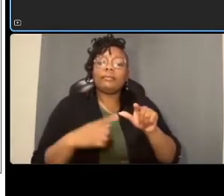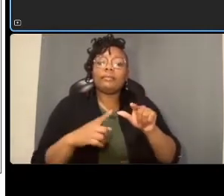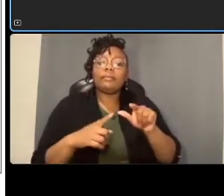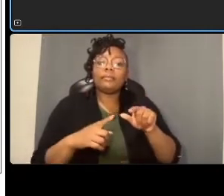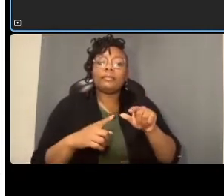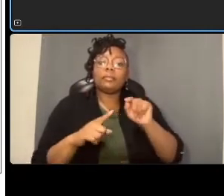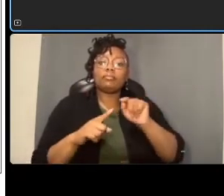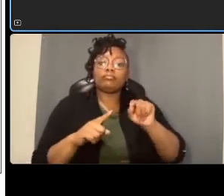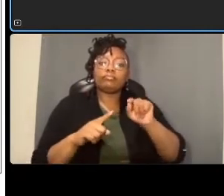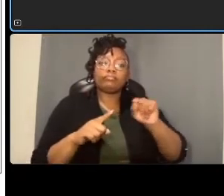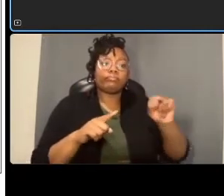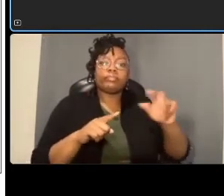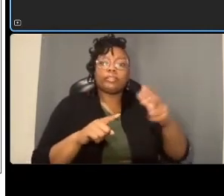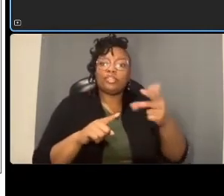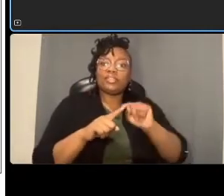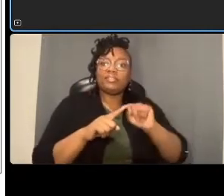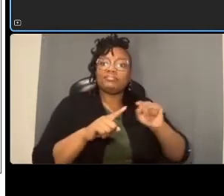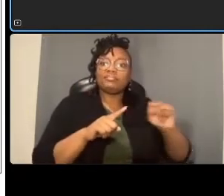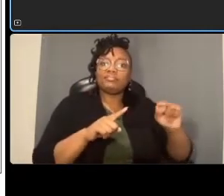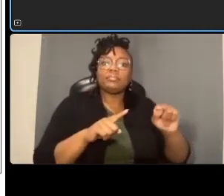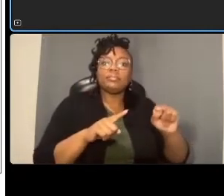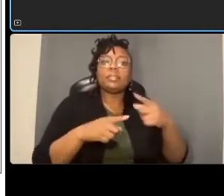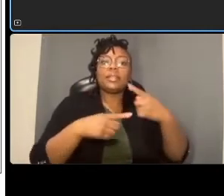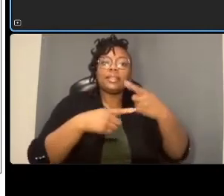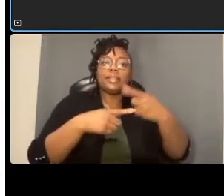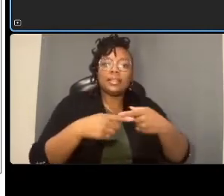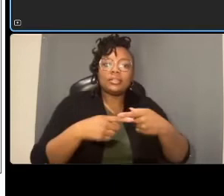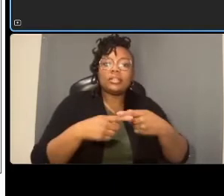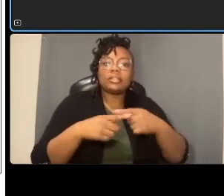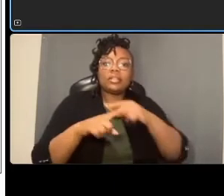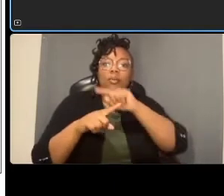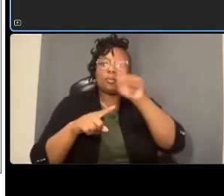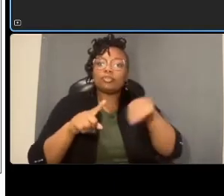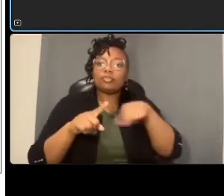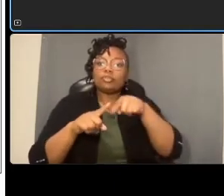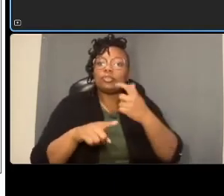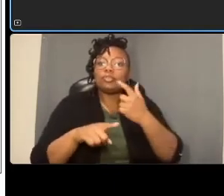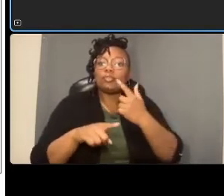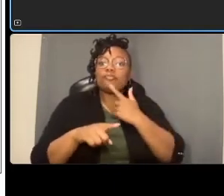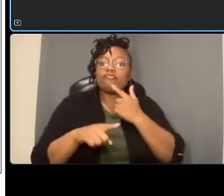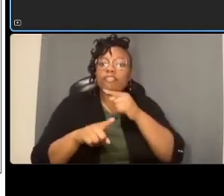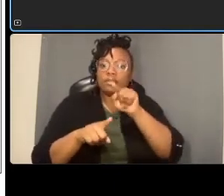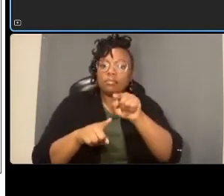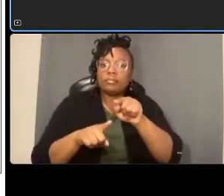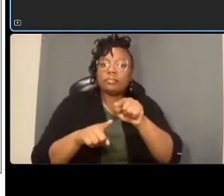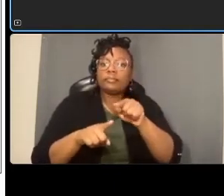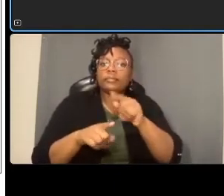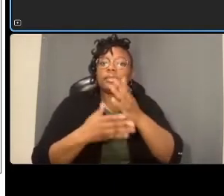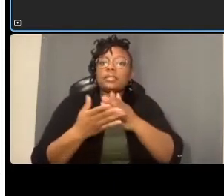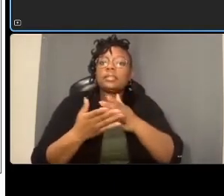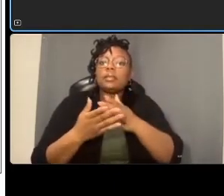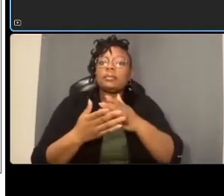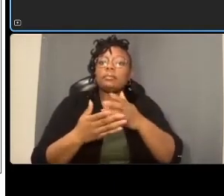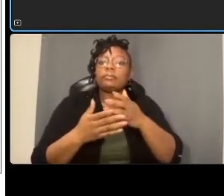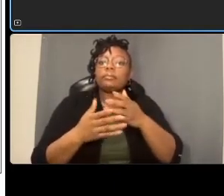and then what was just circled in red some queuing and intersection space bike boxes uh these these